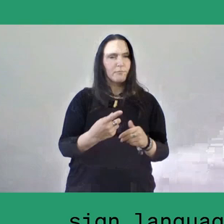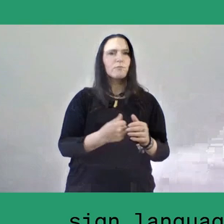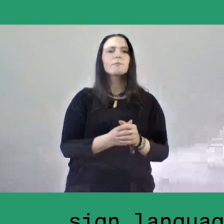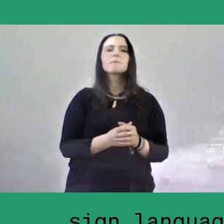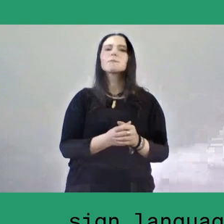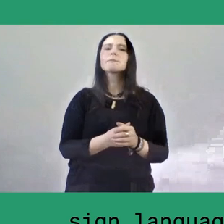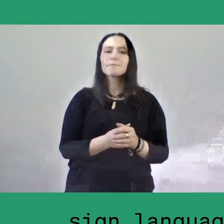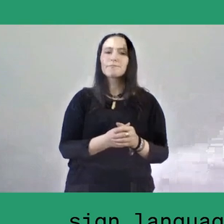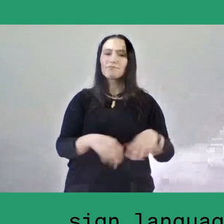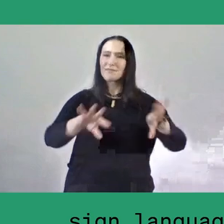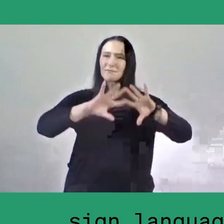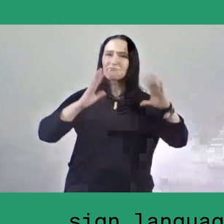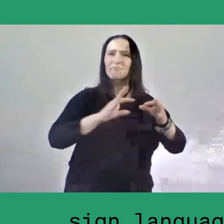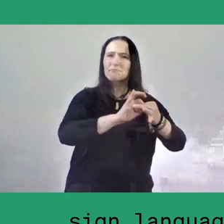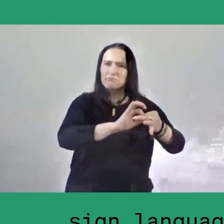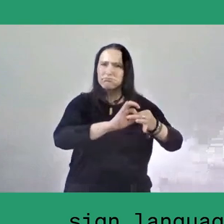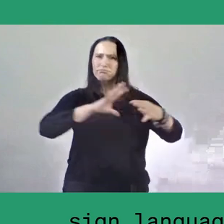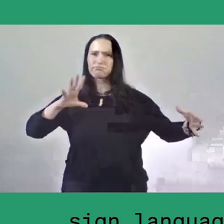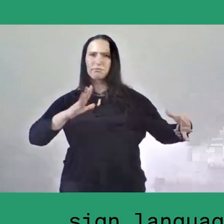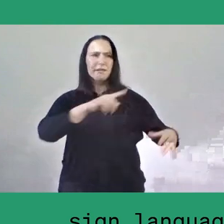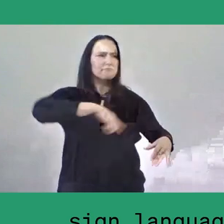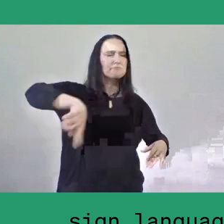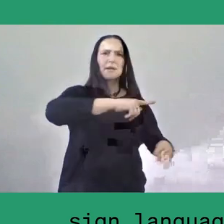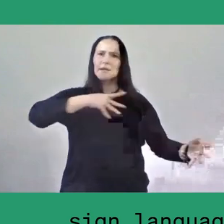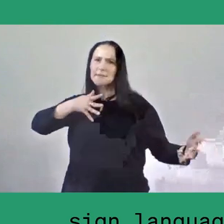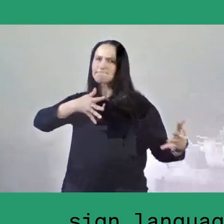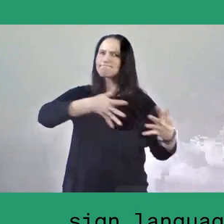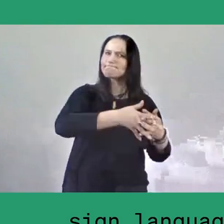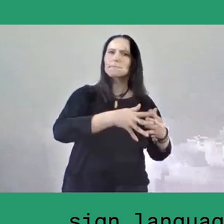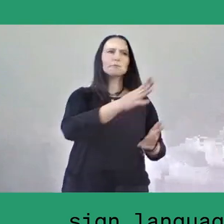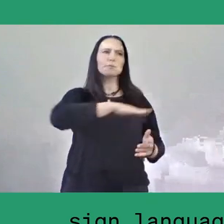Independence, Transparency, Sufficiency and Regeneration.